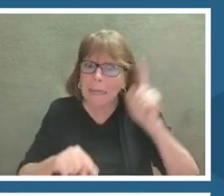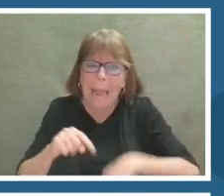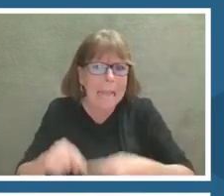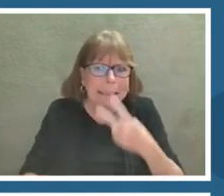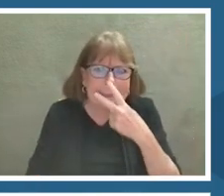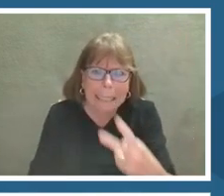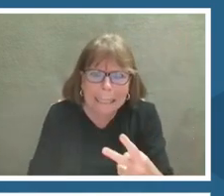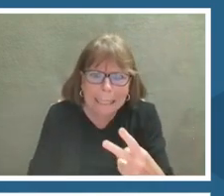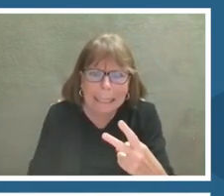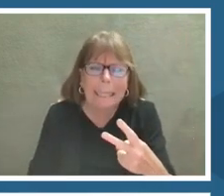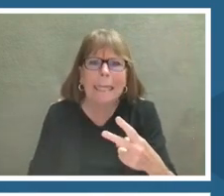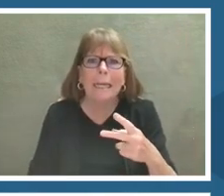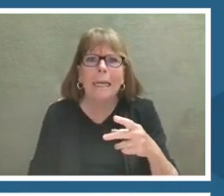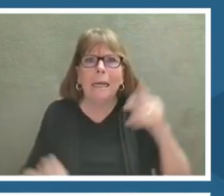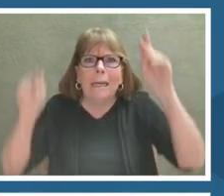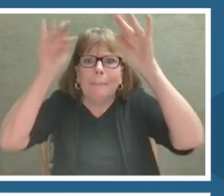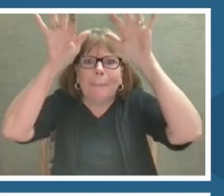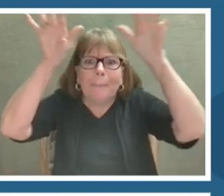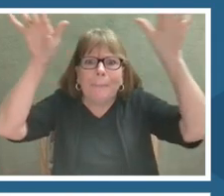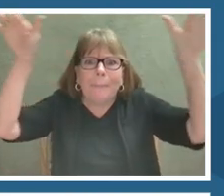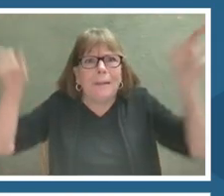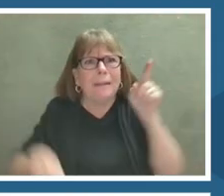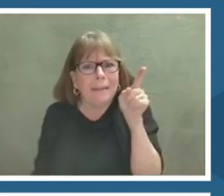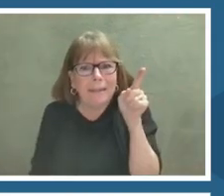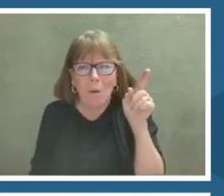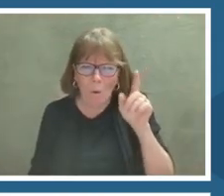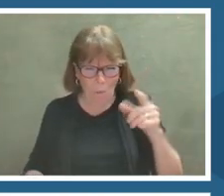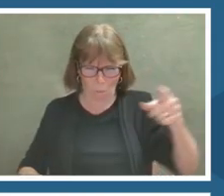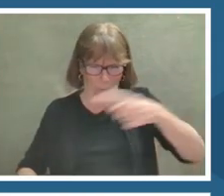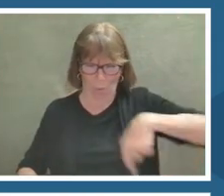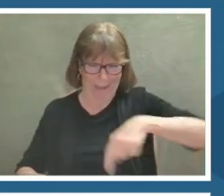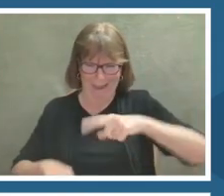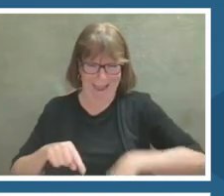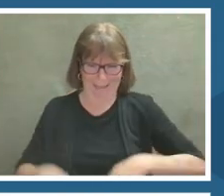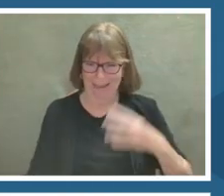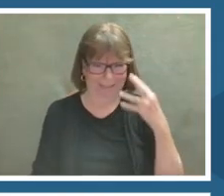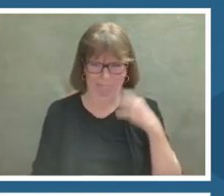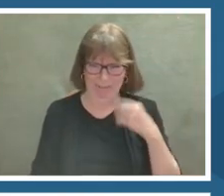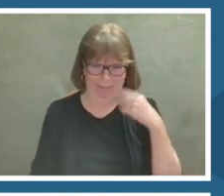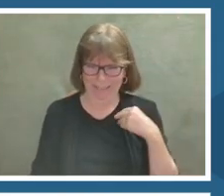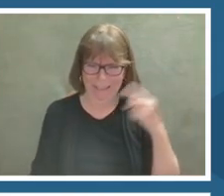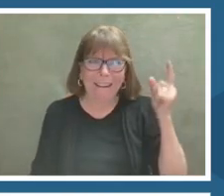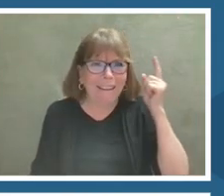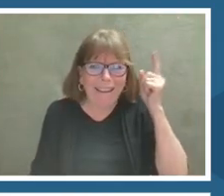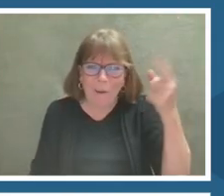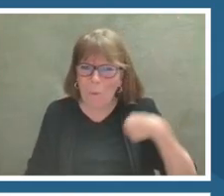because most of the data that she was using is totally invisible to our eyes. We can never go there.